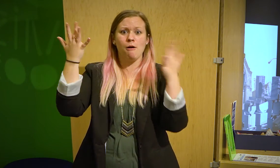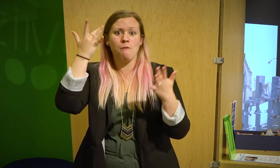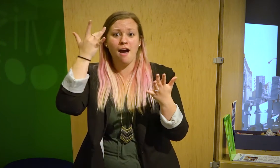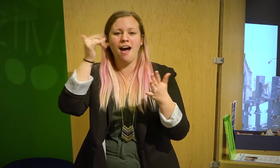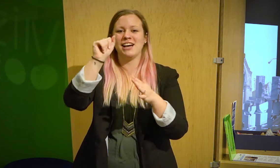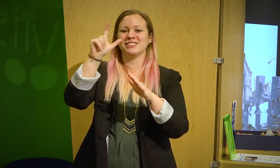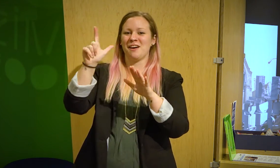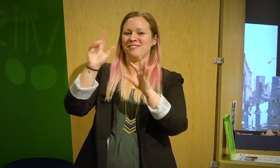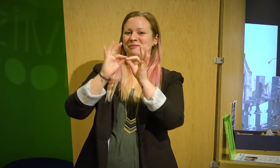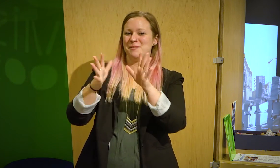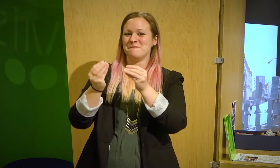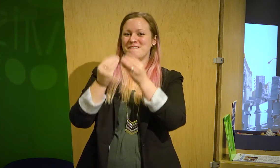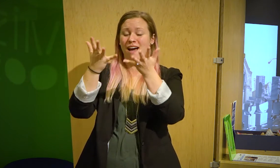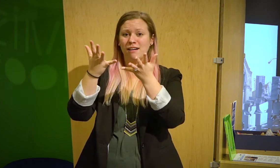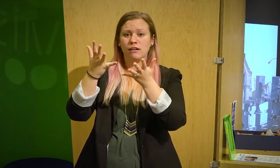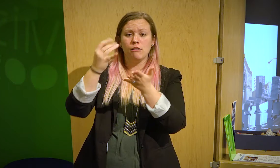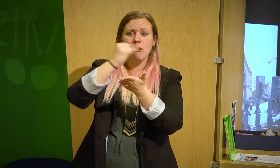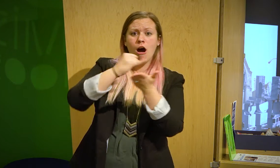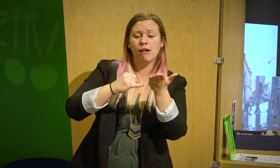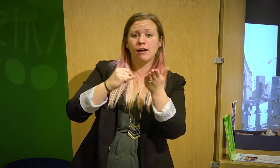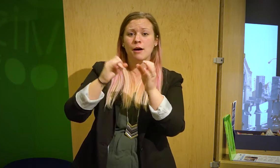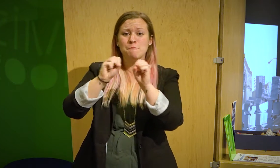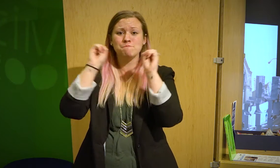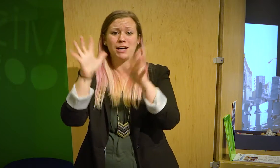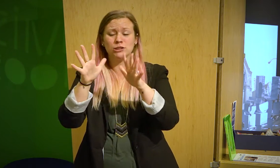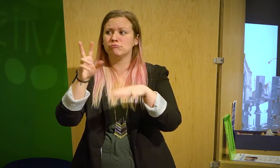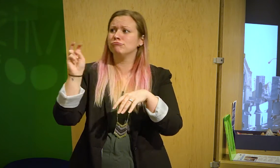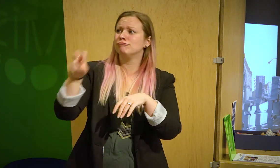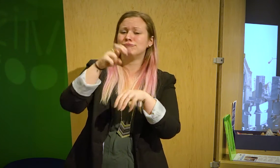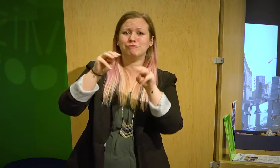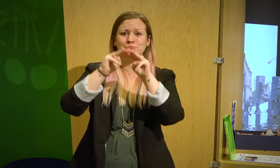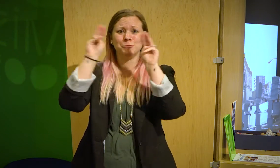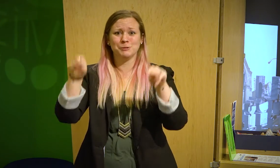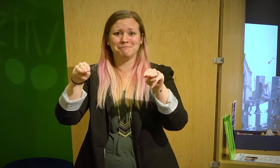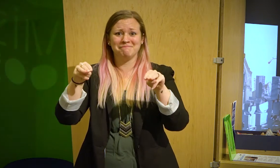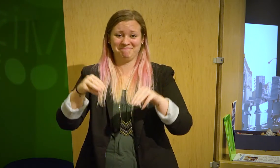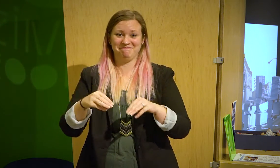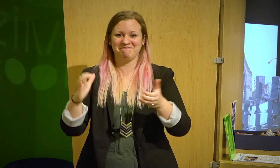Exciting news–we will be providing an American Sign Language interpreter at the event! Art, magic, and a tour of The Museum will be happening.